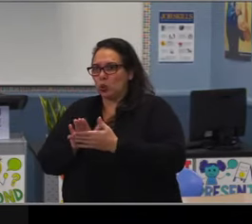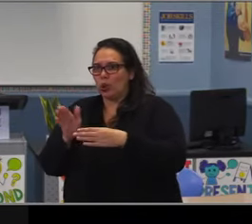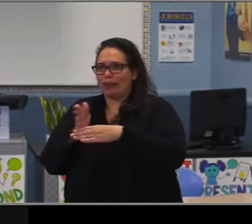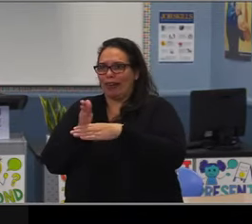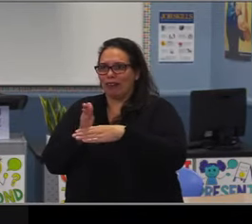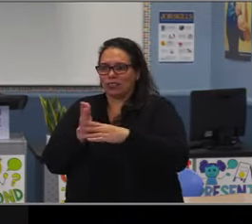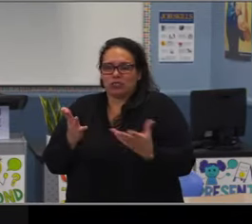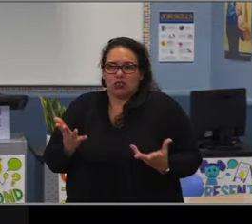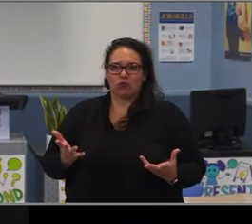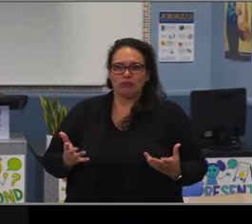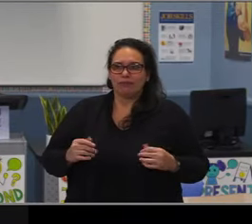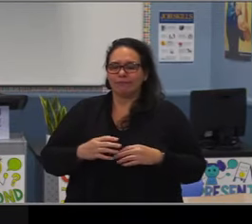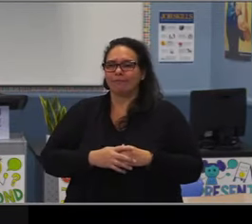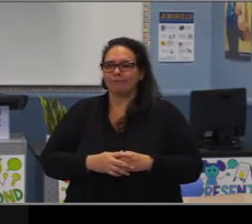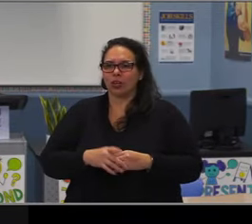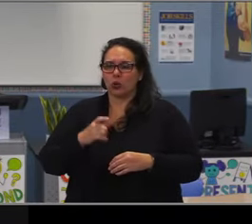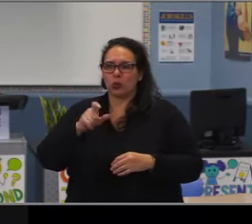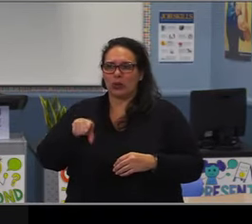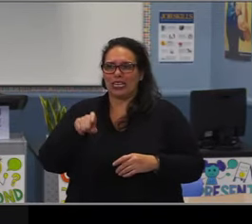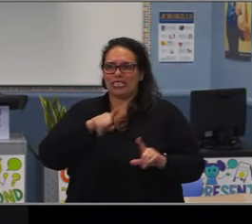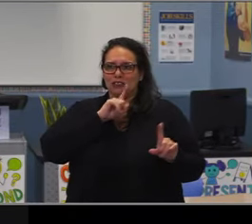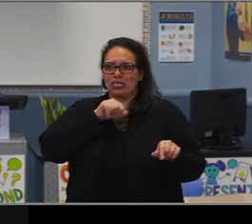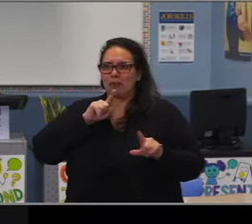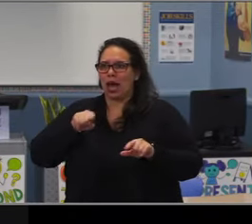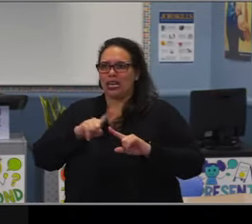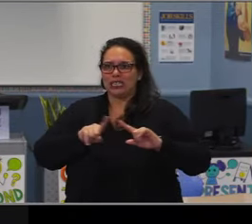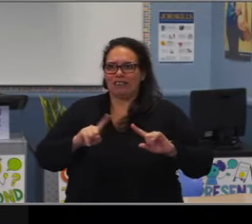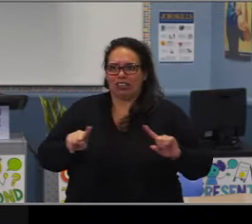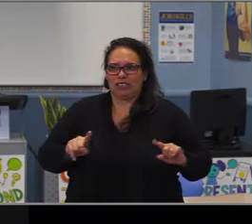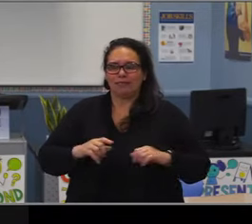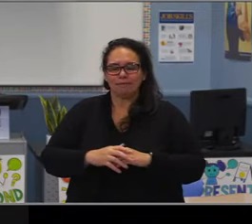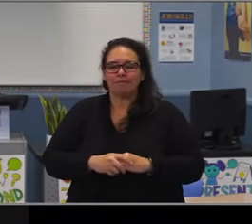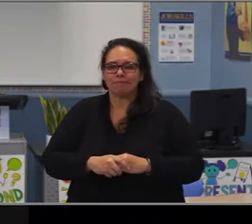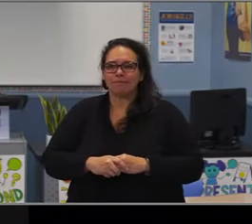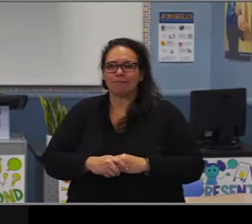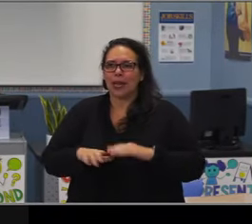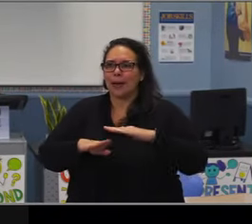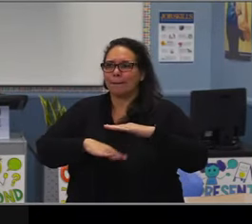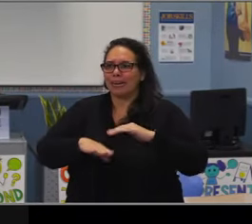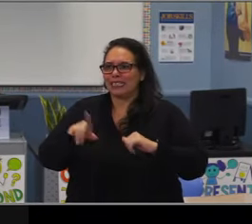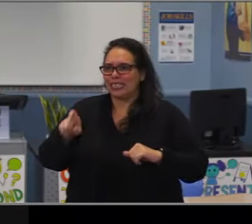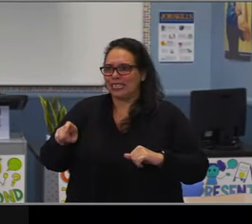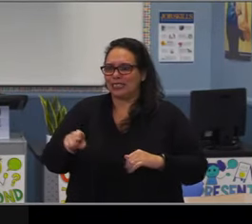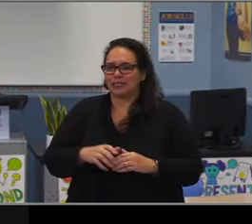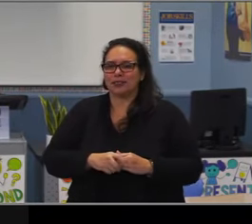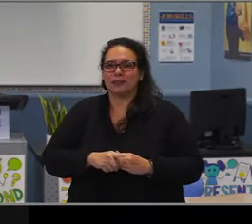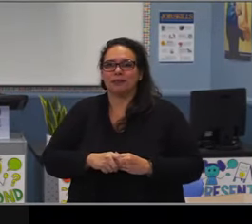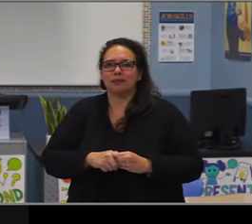Which is a positive thing, because those are the students who are at school. Those are the students we can interact with. We can find them for interventions